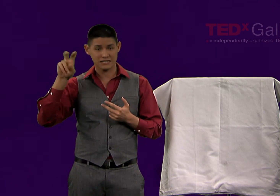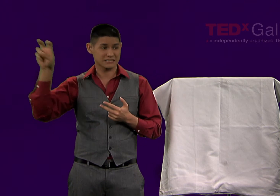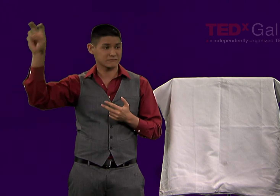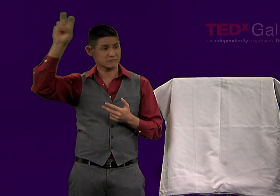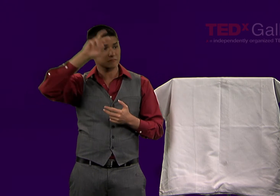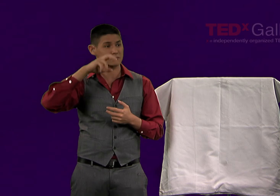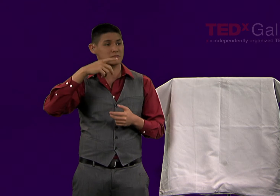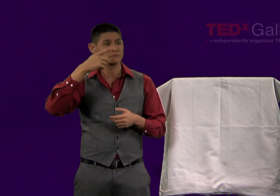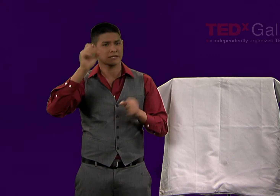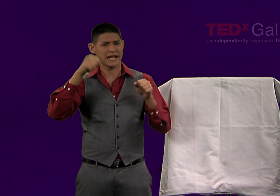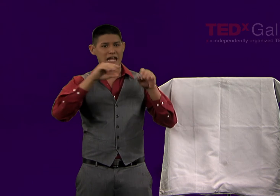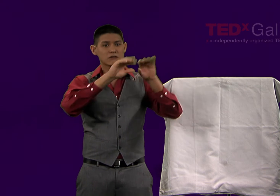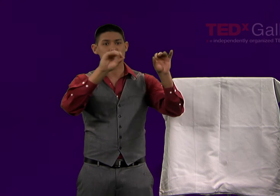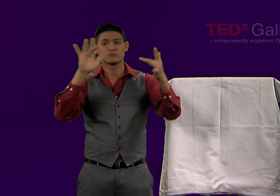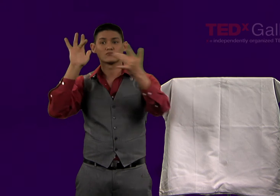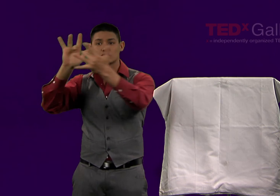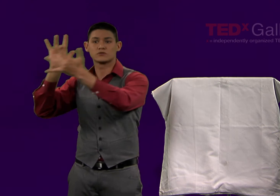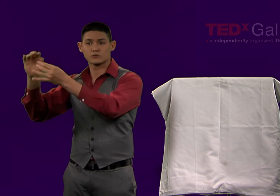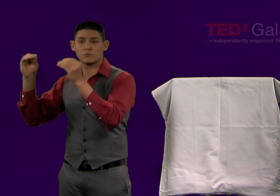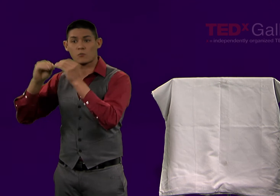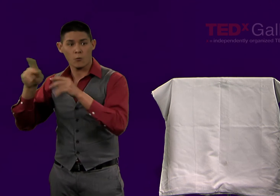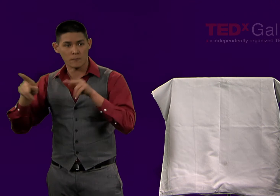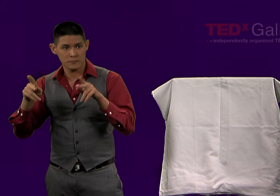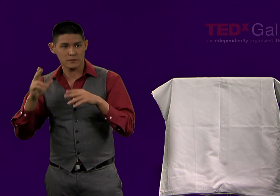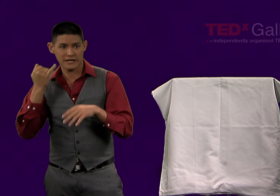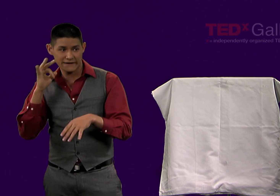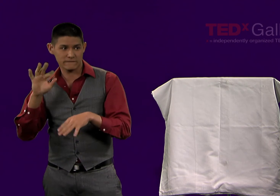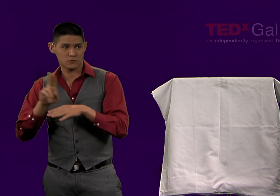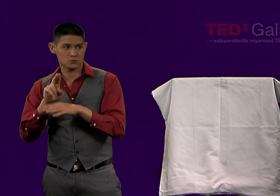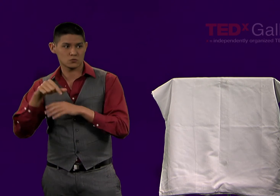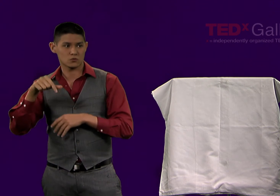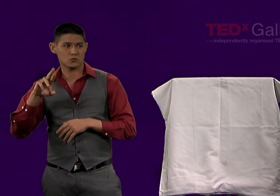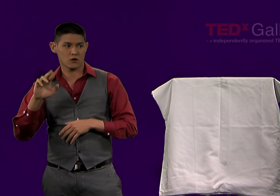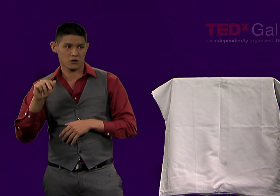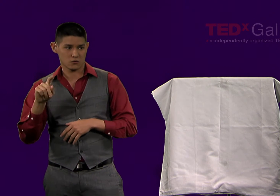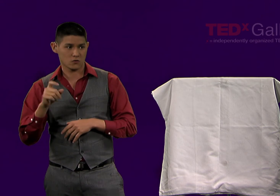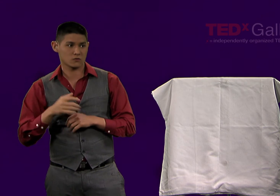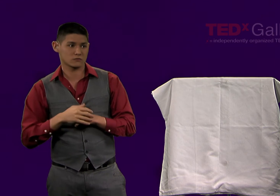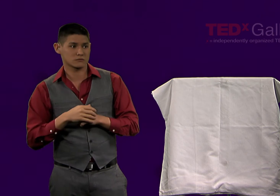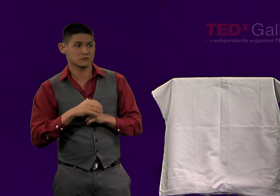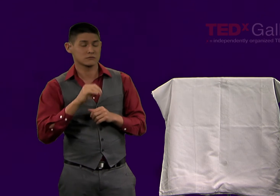all of these could extend their reach of information by the use of QR codes.